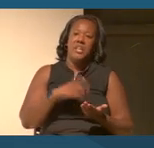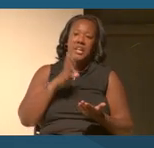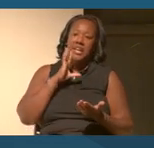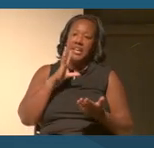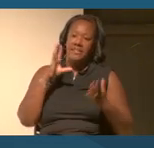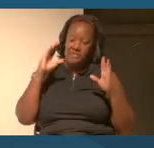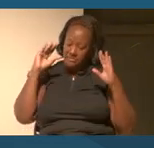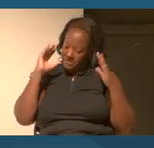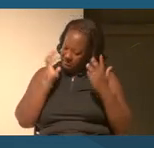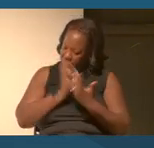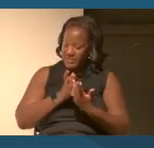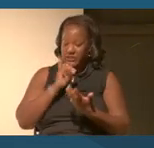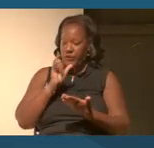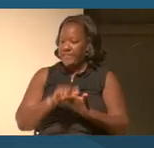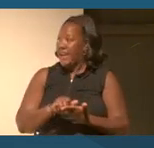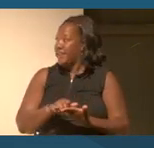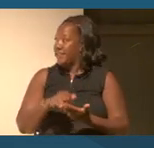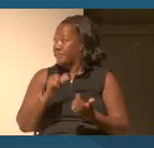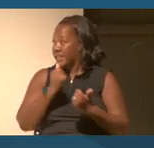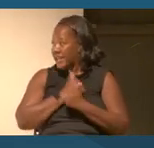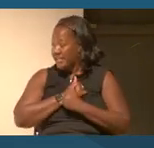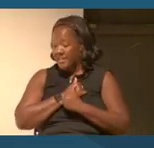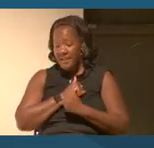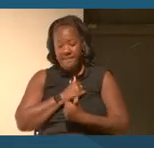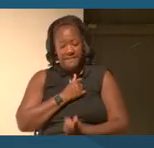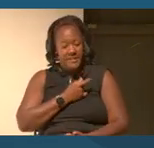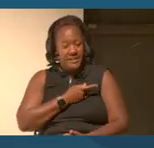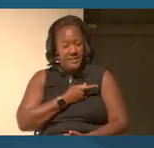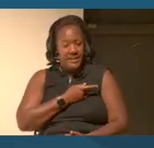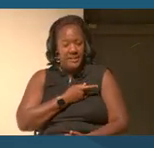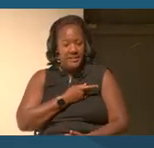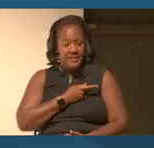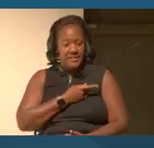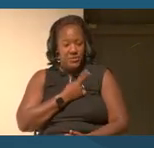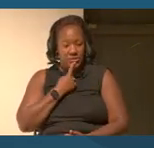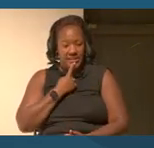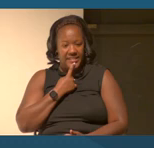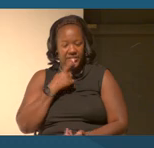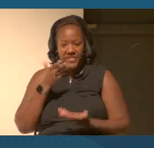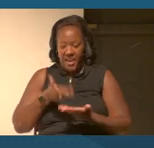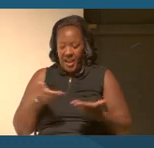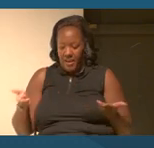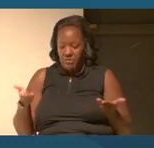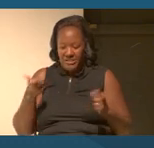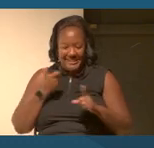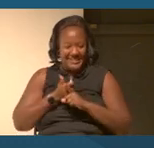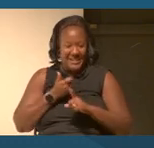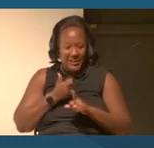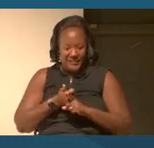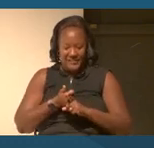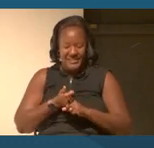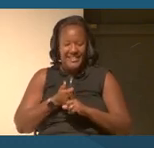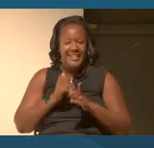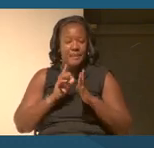But I love what you said, Dr Hartig, is that the objects themselves can be an entryway